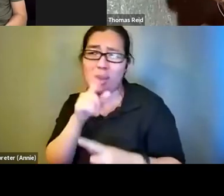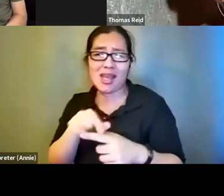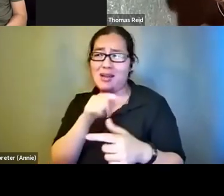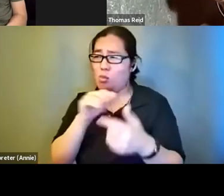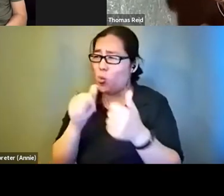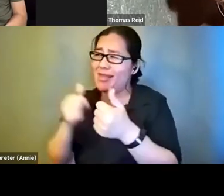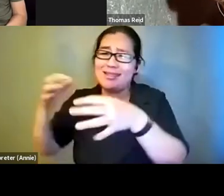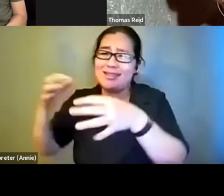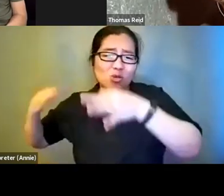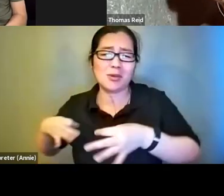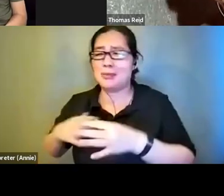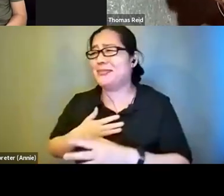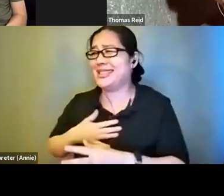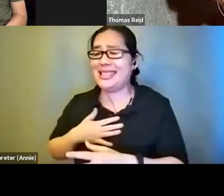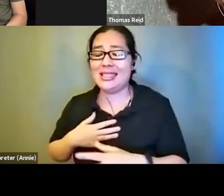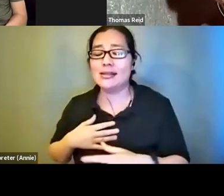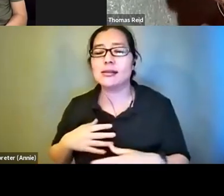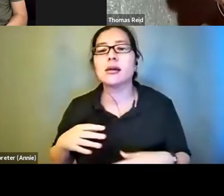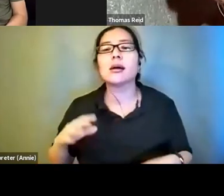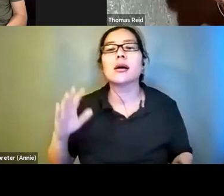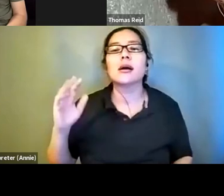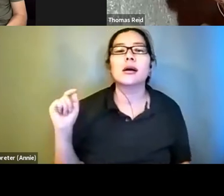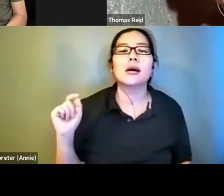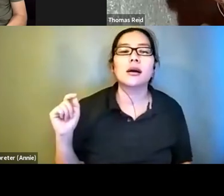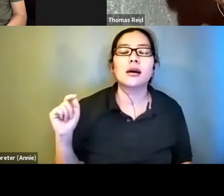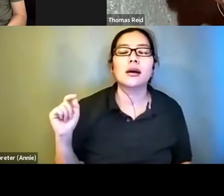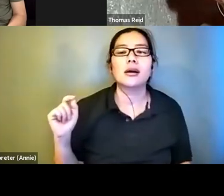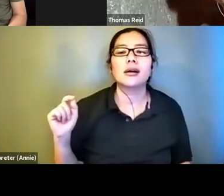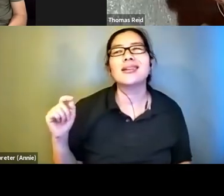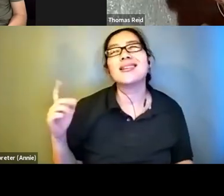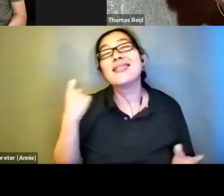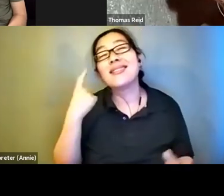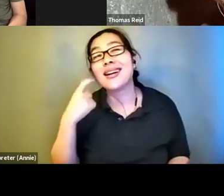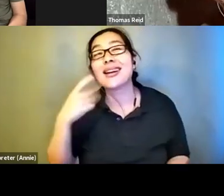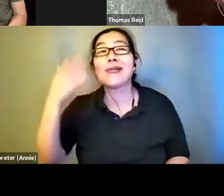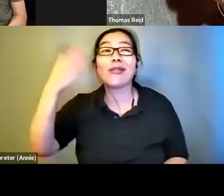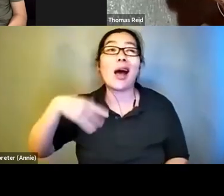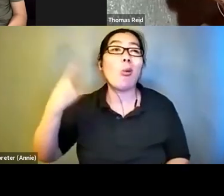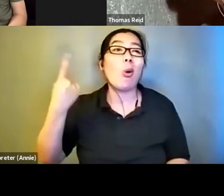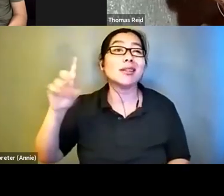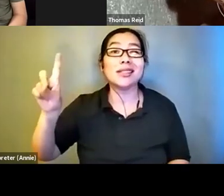In a flat one dimensional technology world you have to in your script in